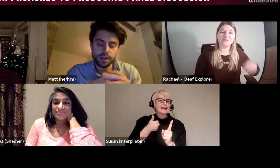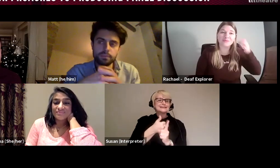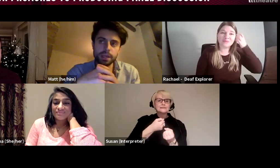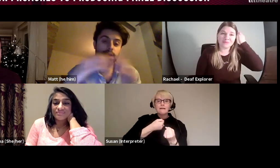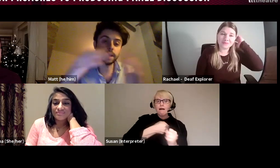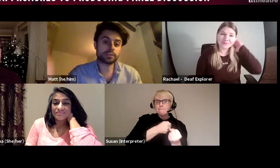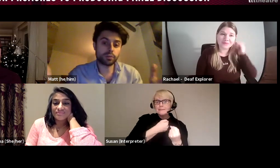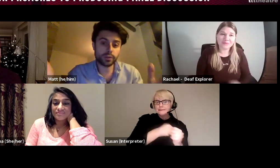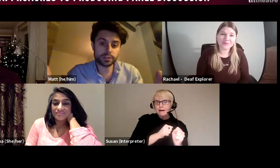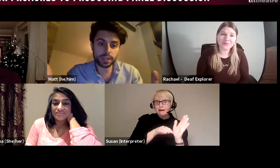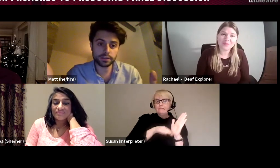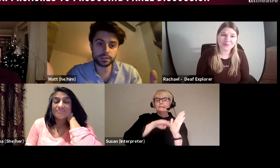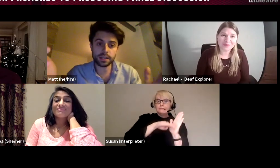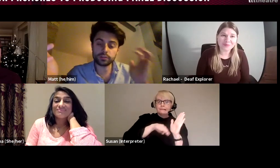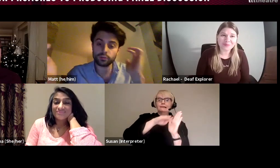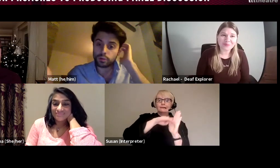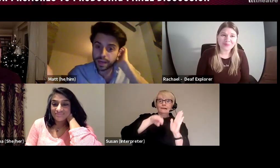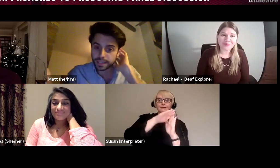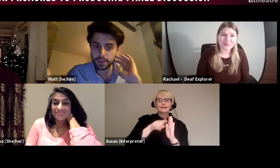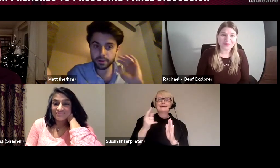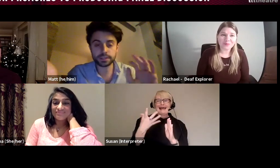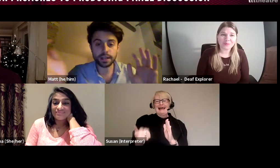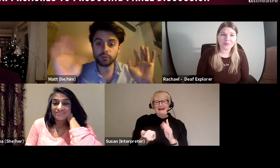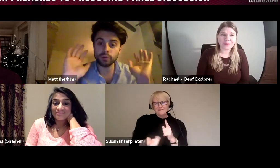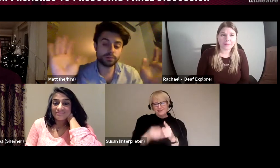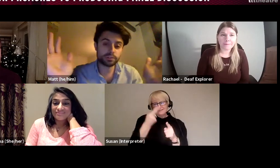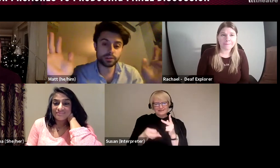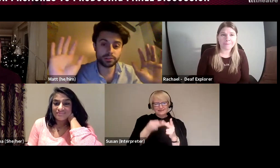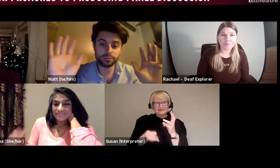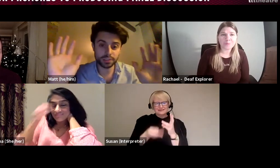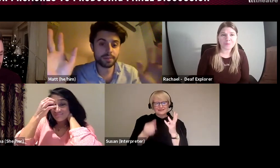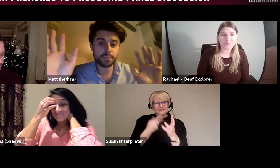because he has all those skills and all that experience and all he was trying to do was get by.